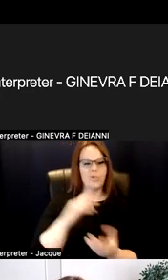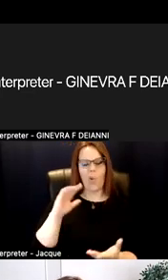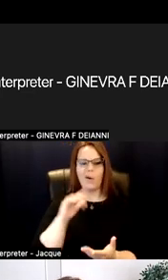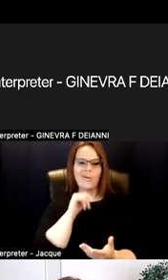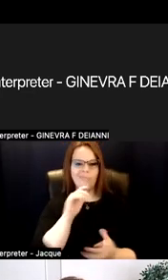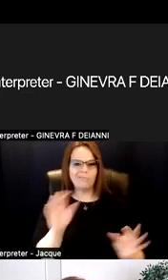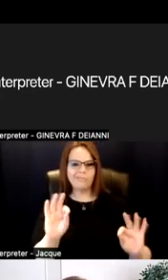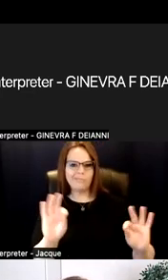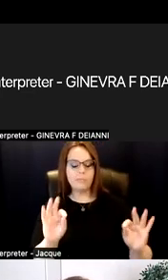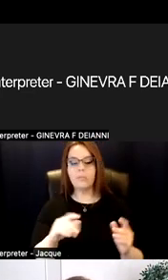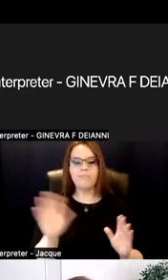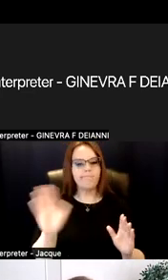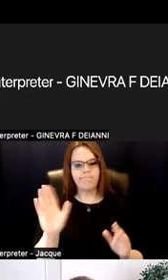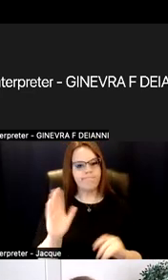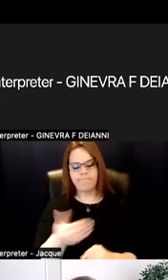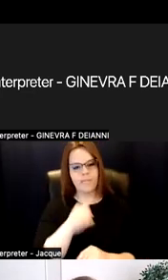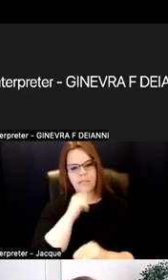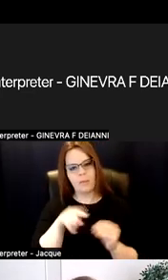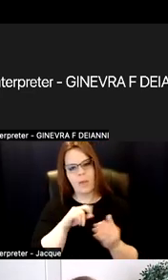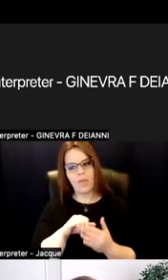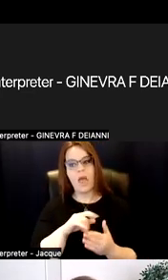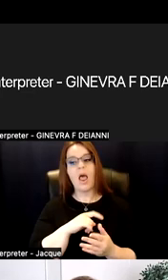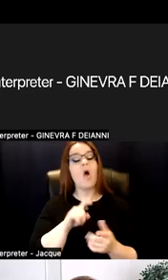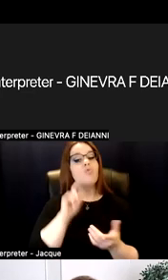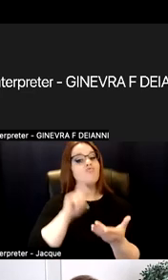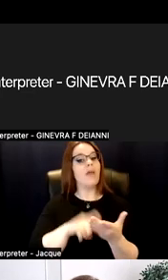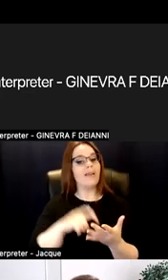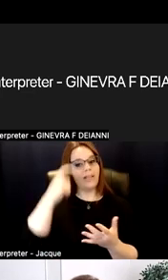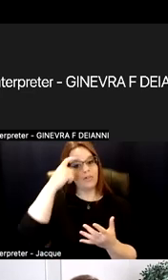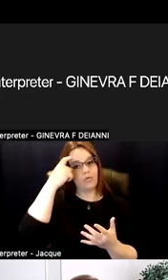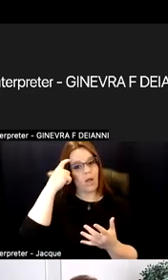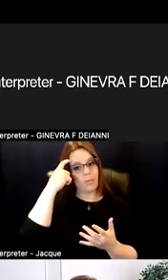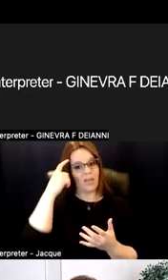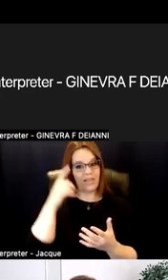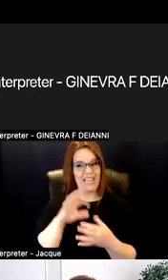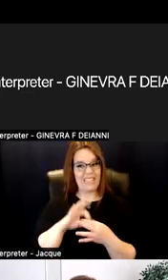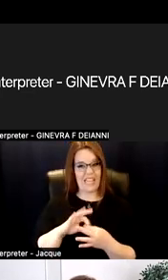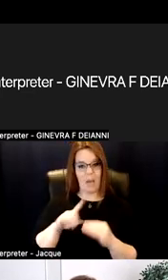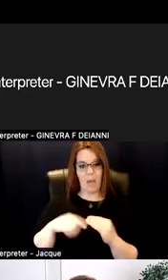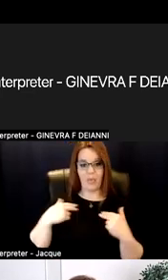It's about recognizing that trauma is part of the human experience and that there